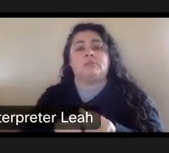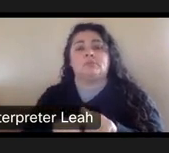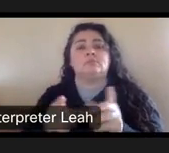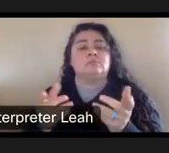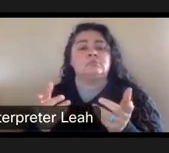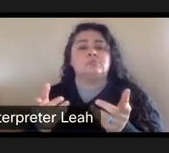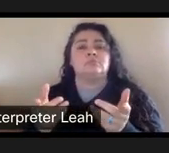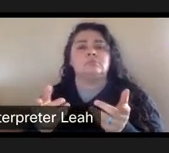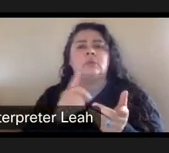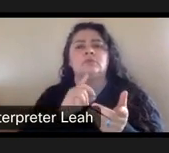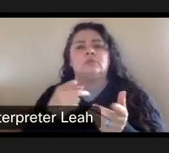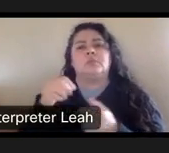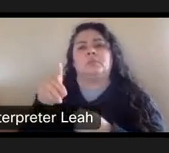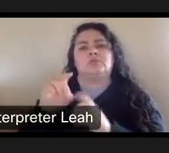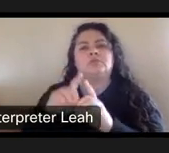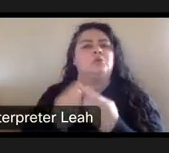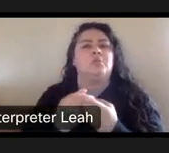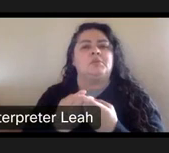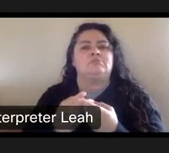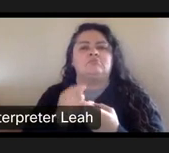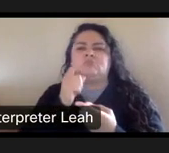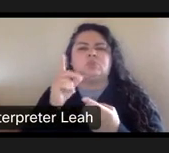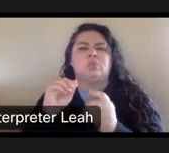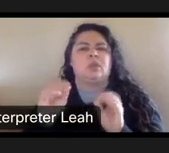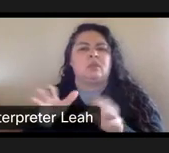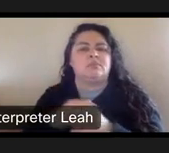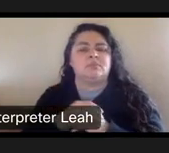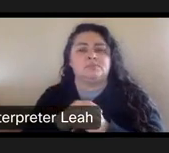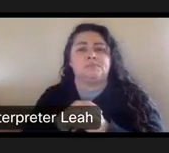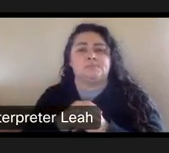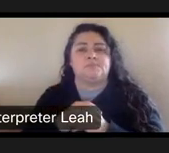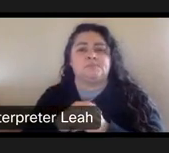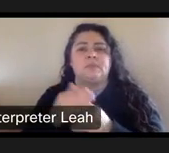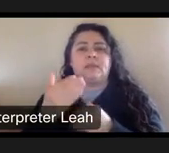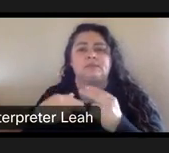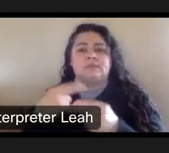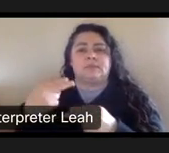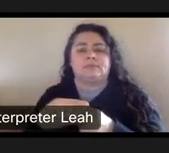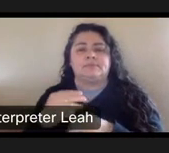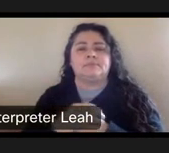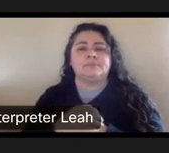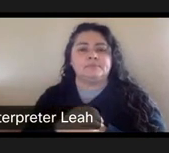Actually, the parks department just kind of didn't do anything next slide. Please.